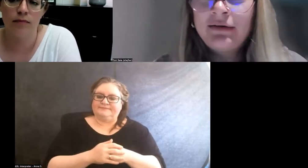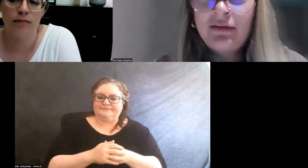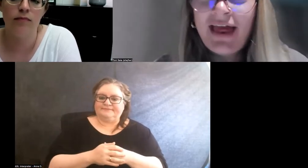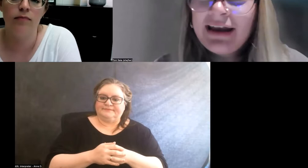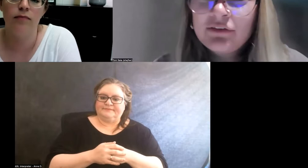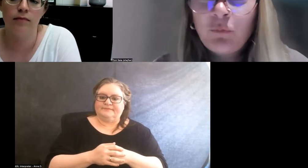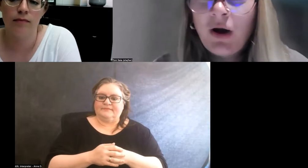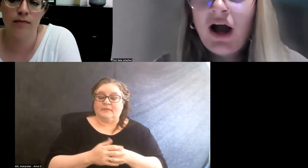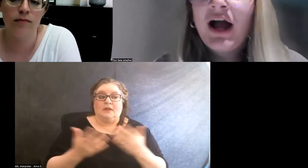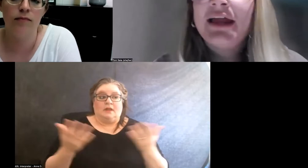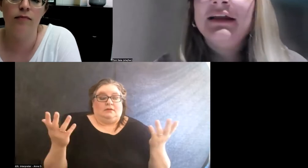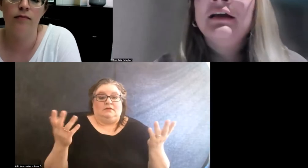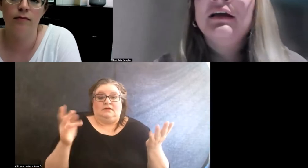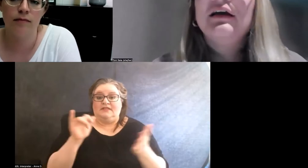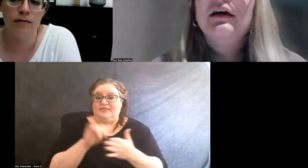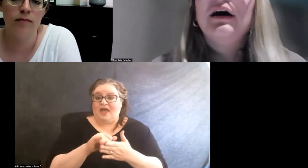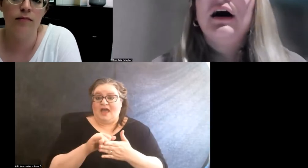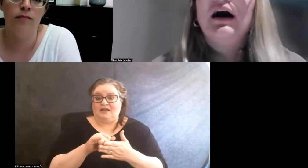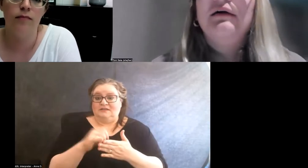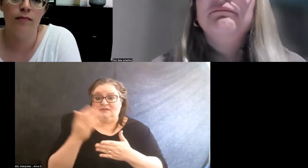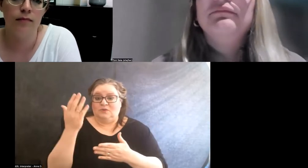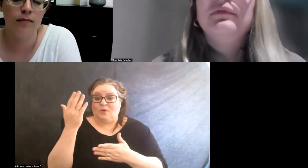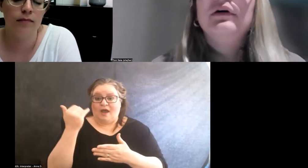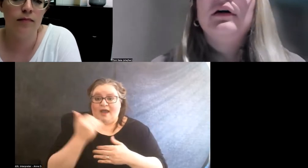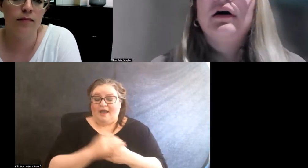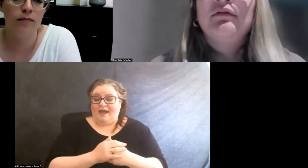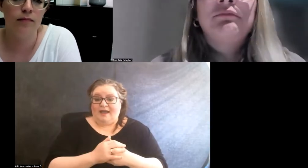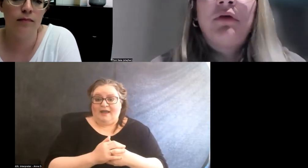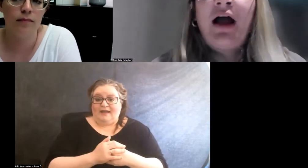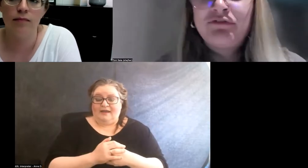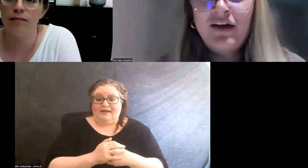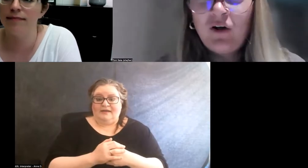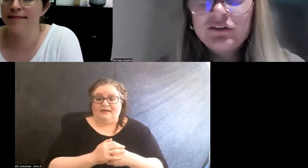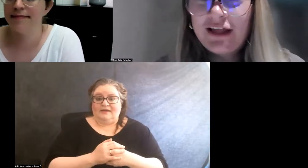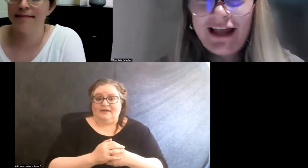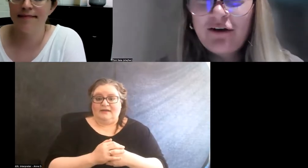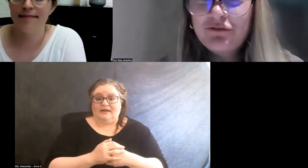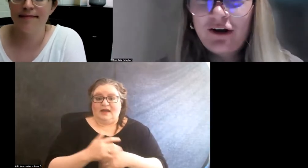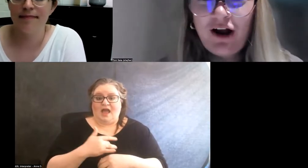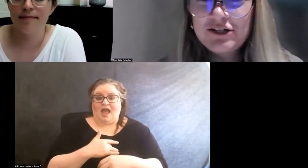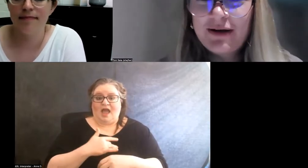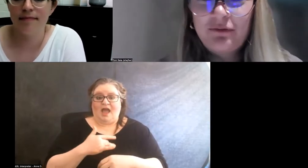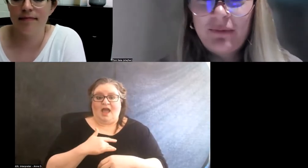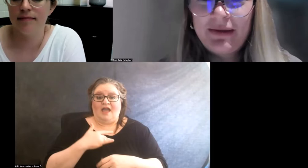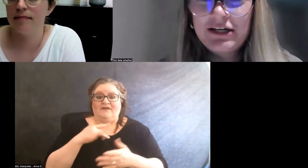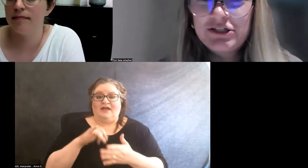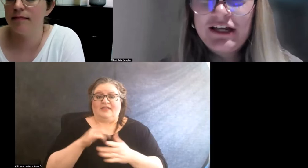And that is why I felt like after I graduated with my PhD,